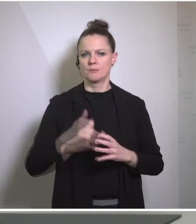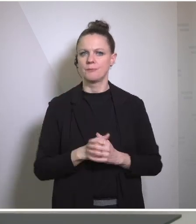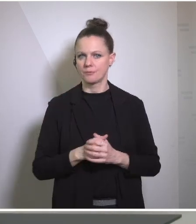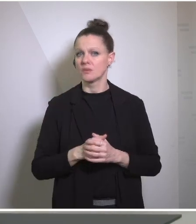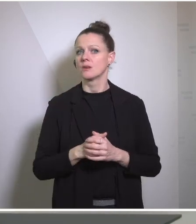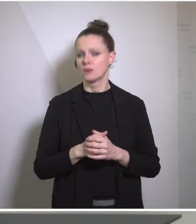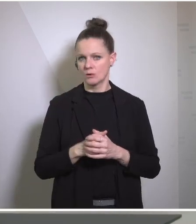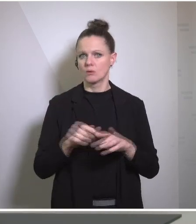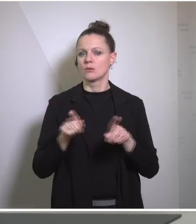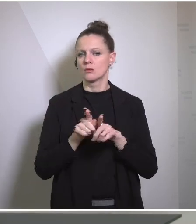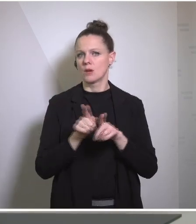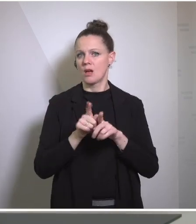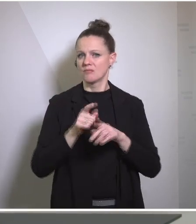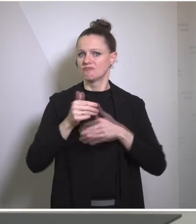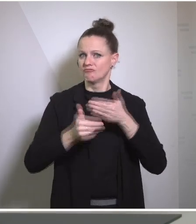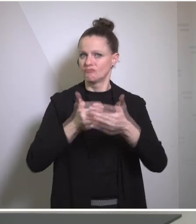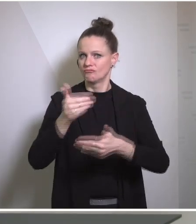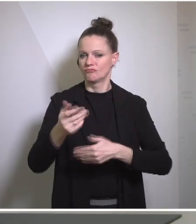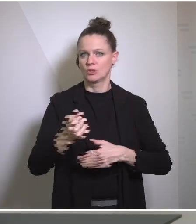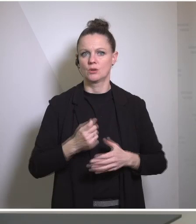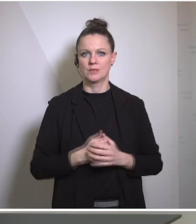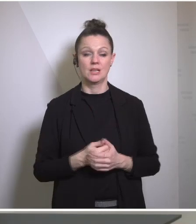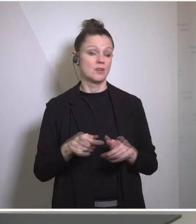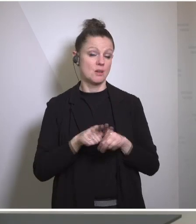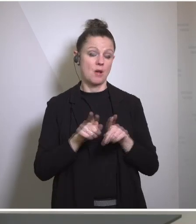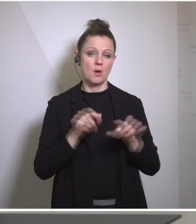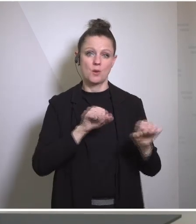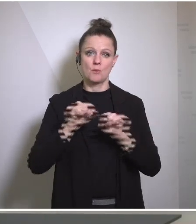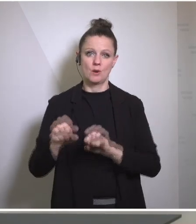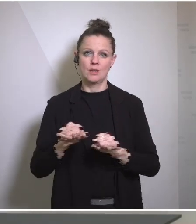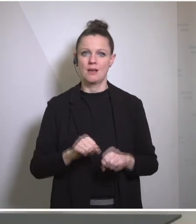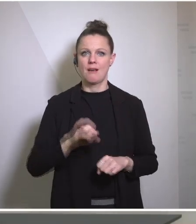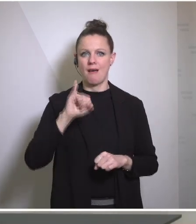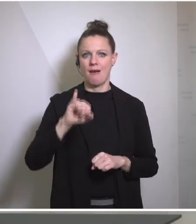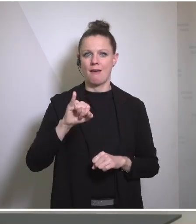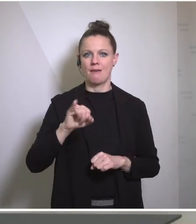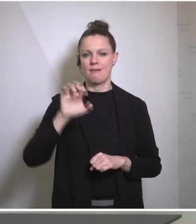back in September. Finally I had a chance as well to spend time at the IAEA and met with Director